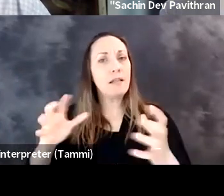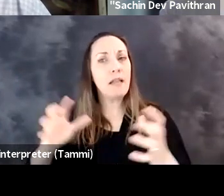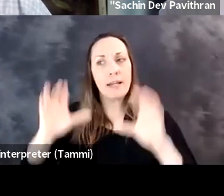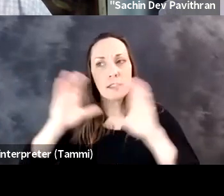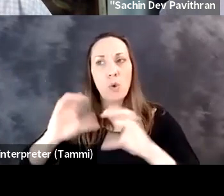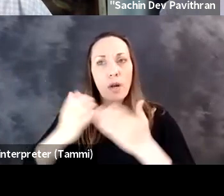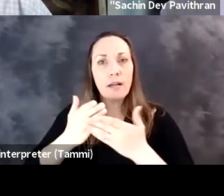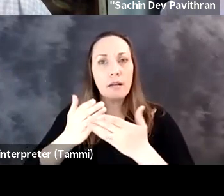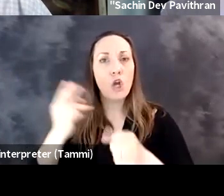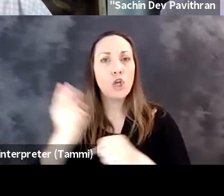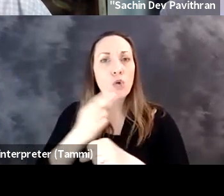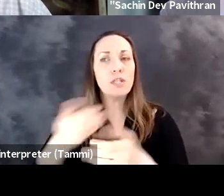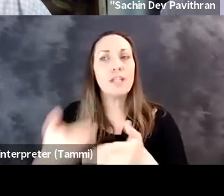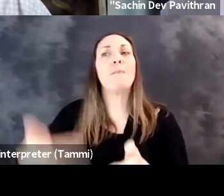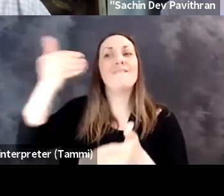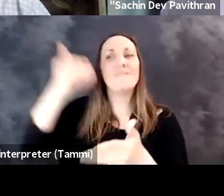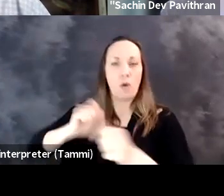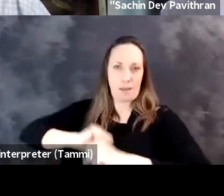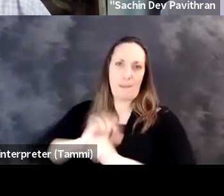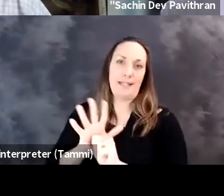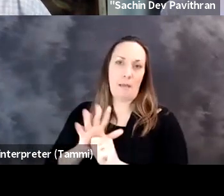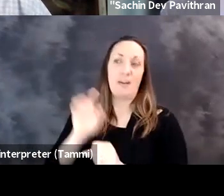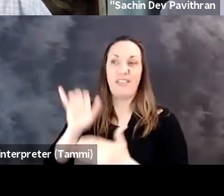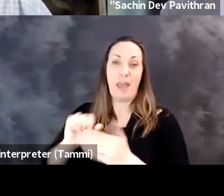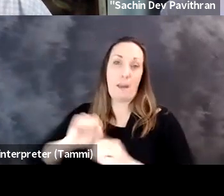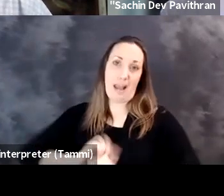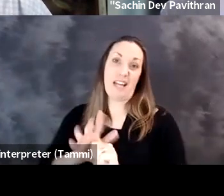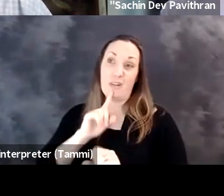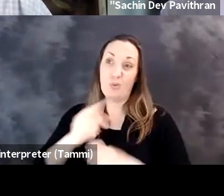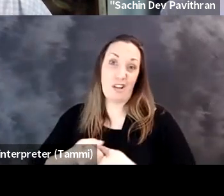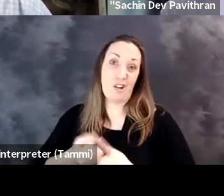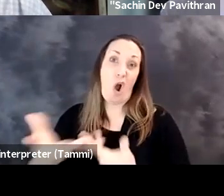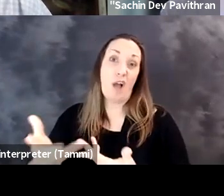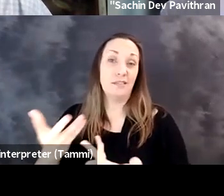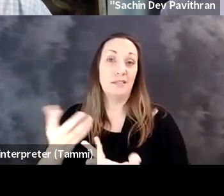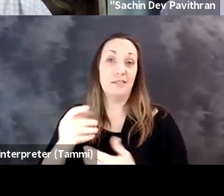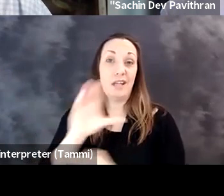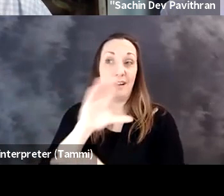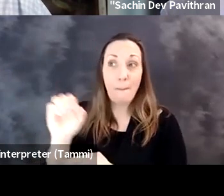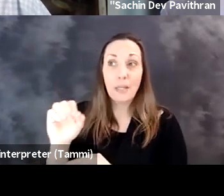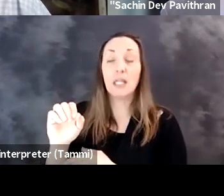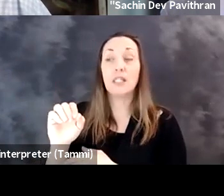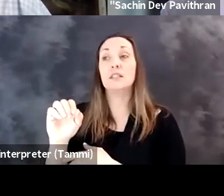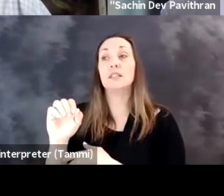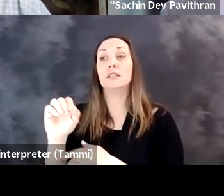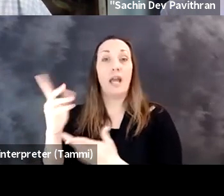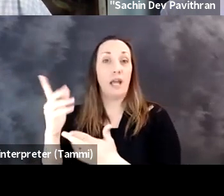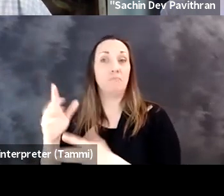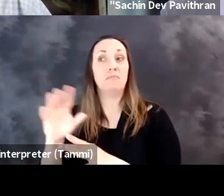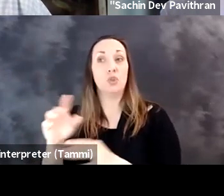They were highly experimental and used sort of exploring uses before the pandemic and really the pandemic has